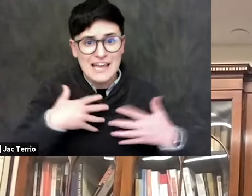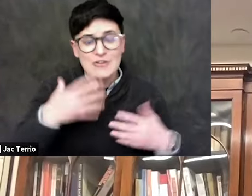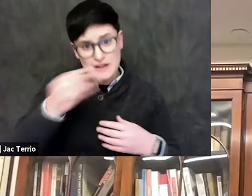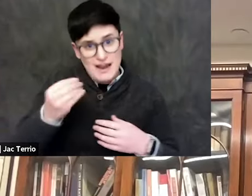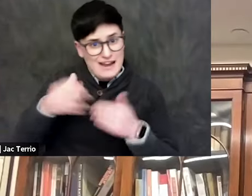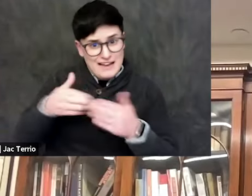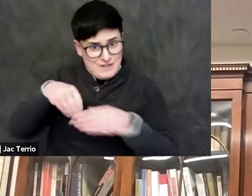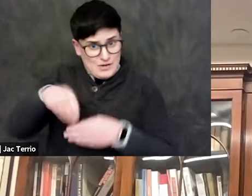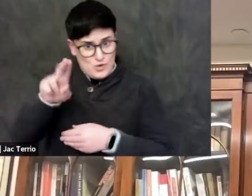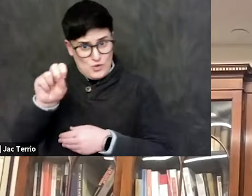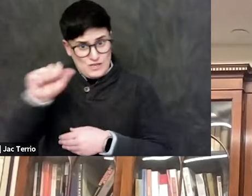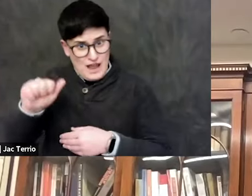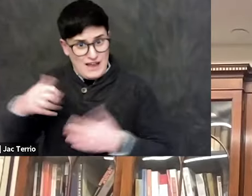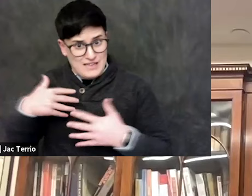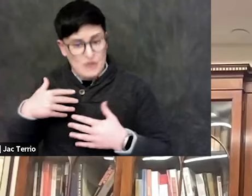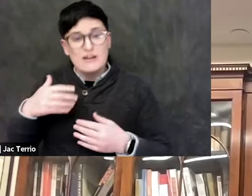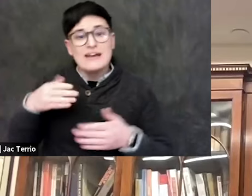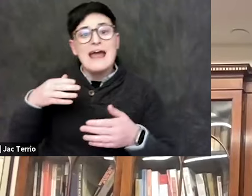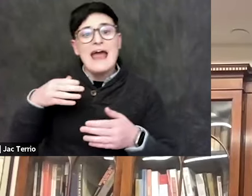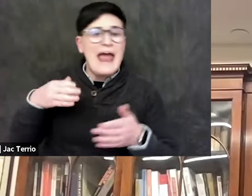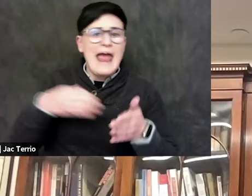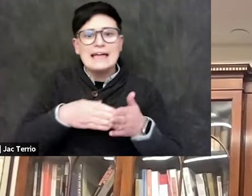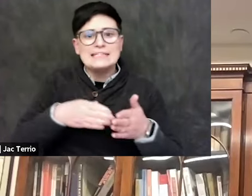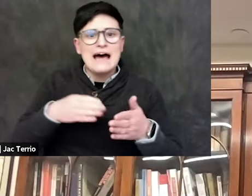The Anti-Defamation League last week reported a 388%